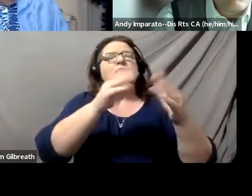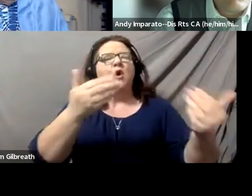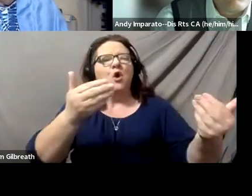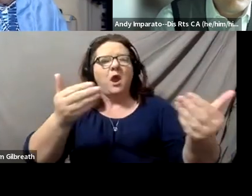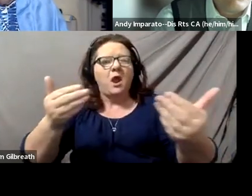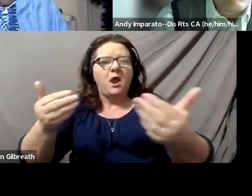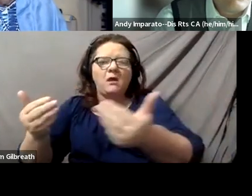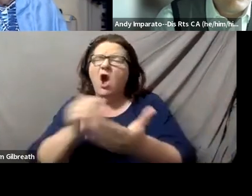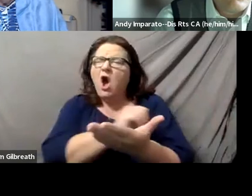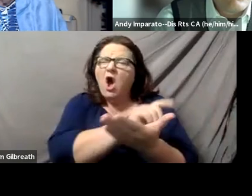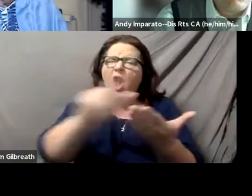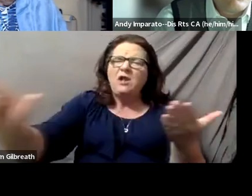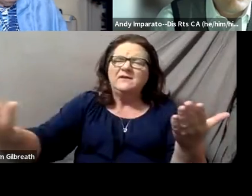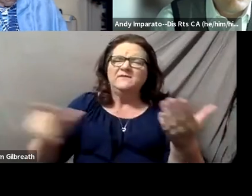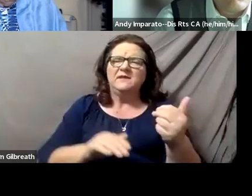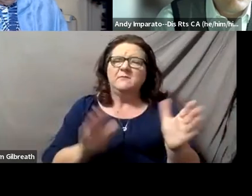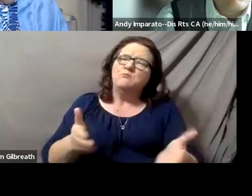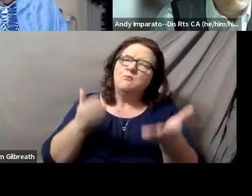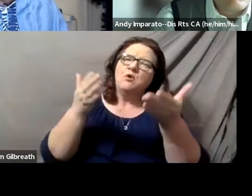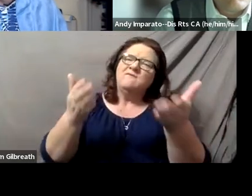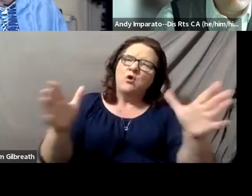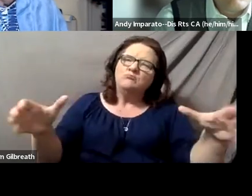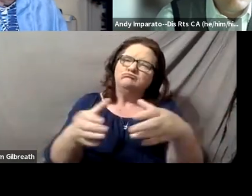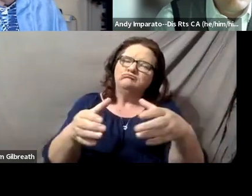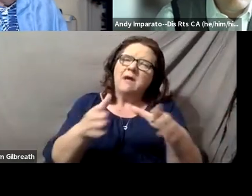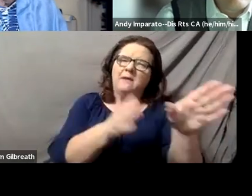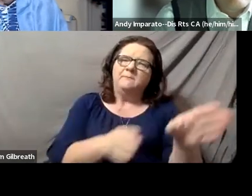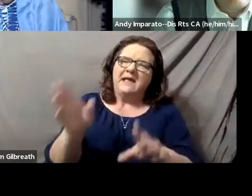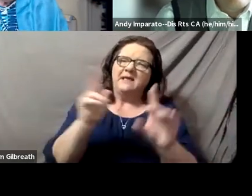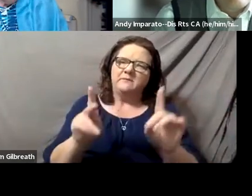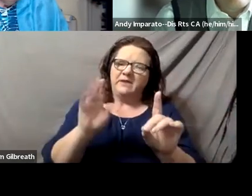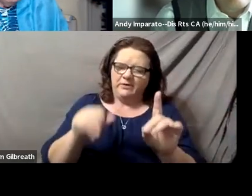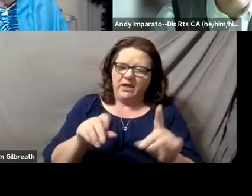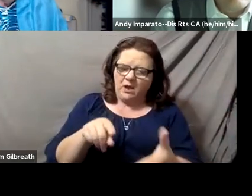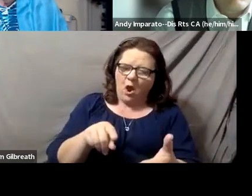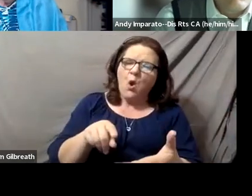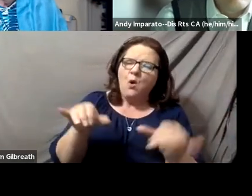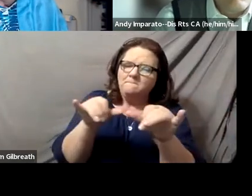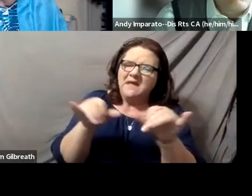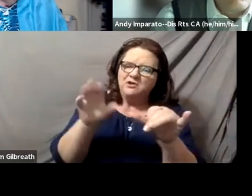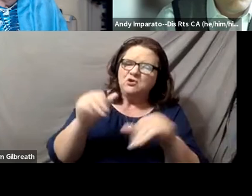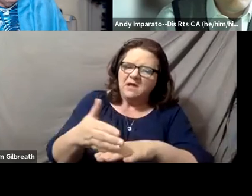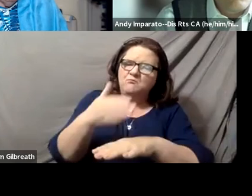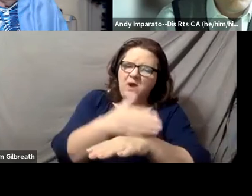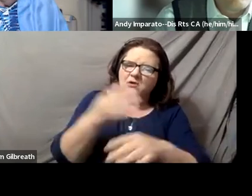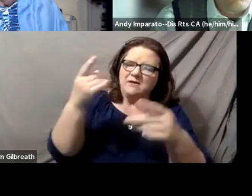and putting forth a plan that people can, in fact, measure as progress is being made.